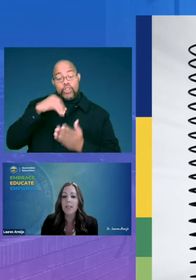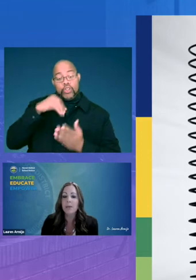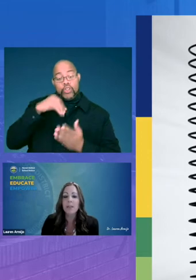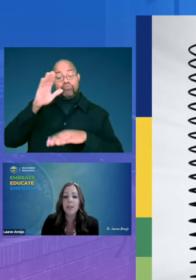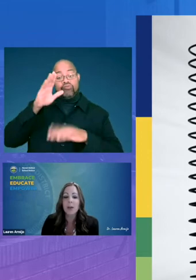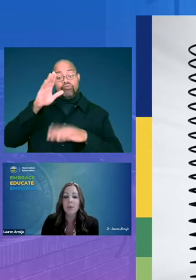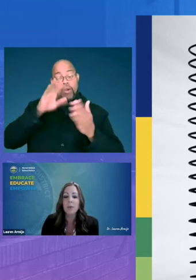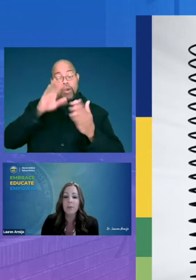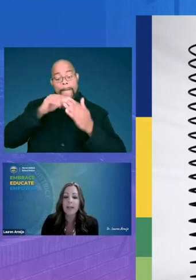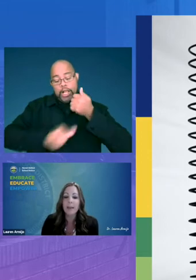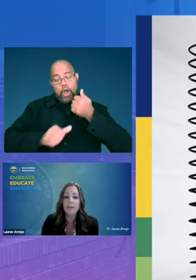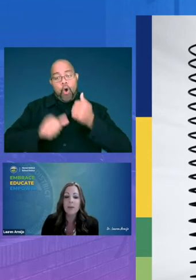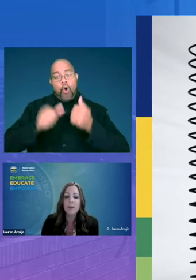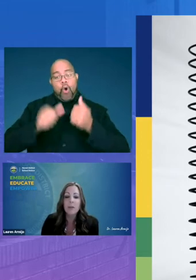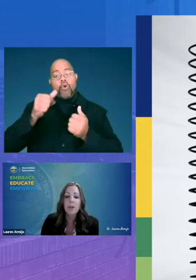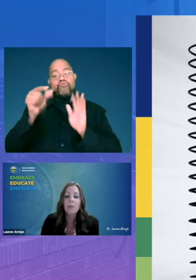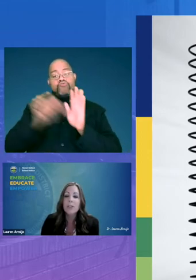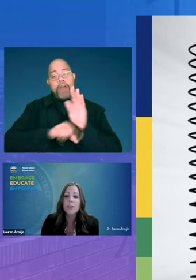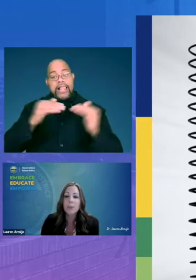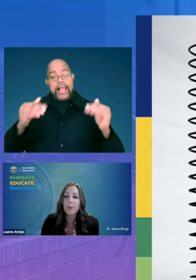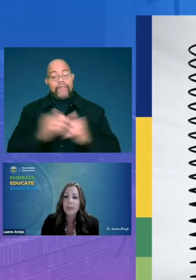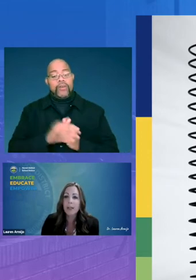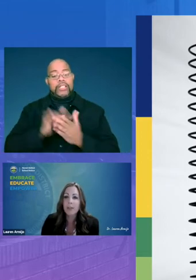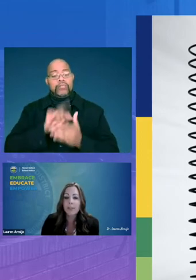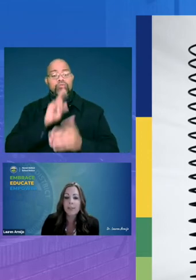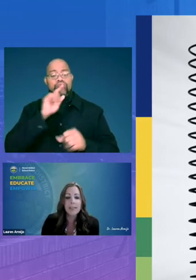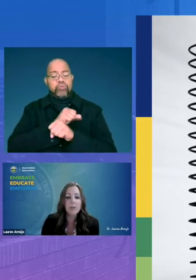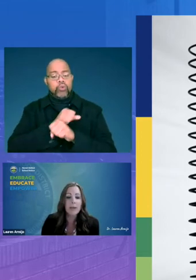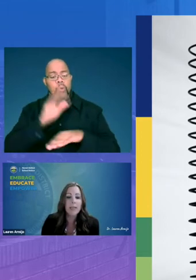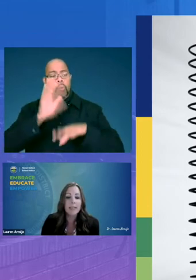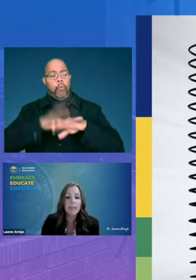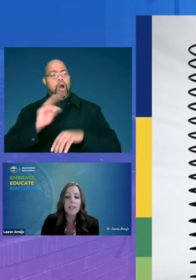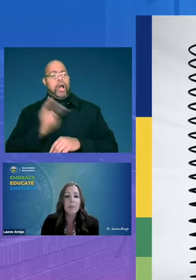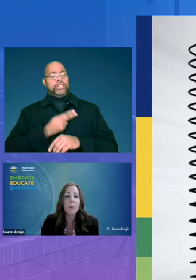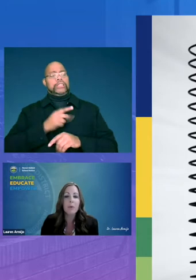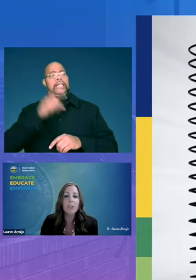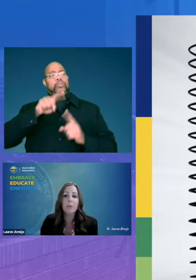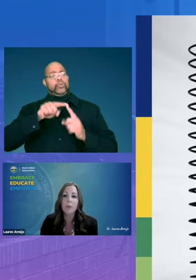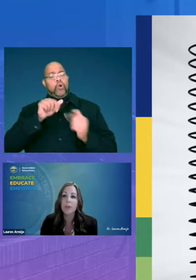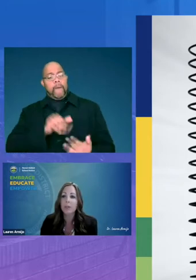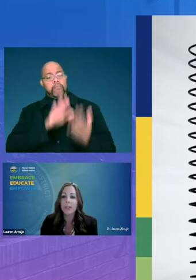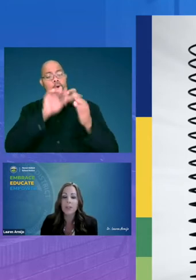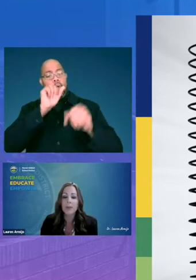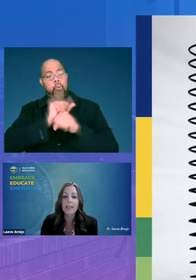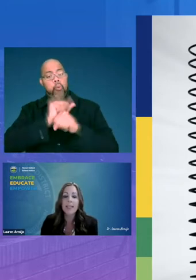below grade level which truly alerts us to a need to approach the work that we are doing